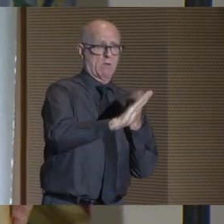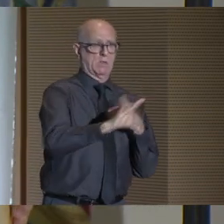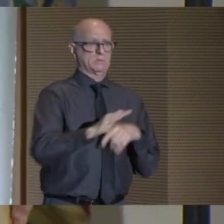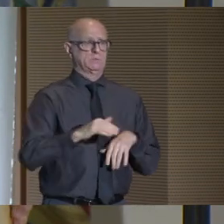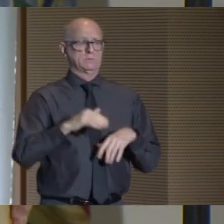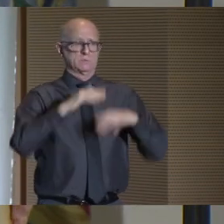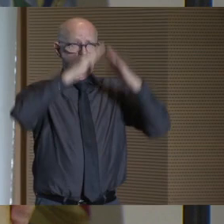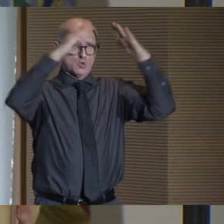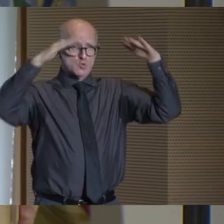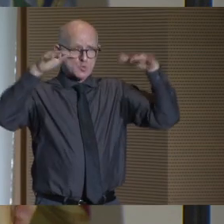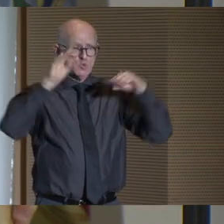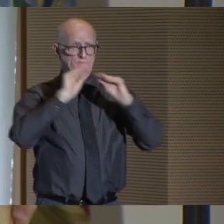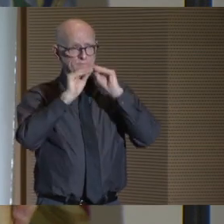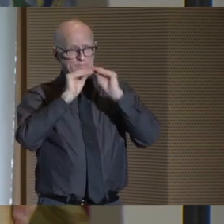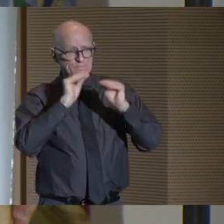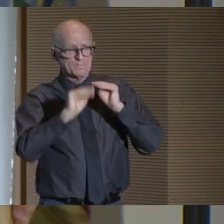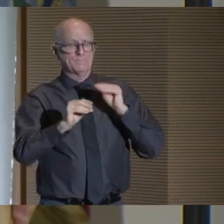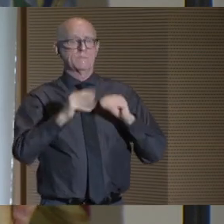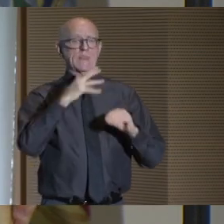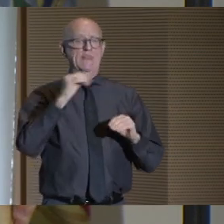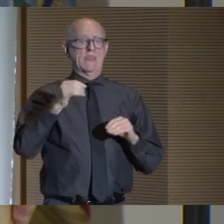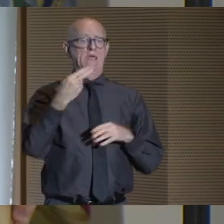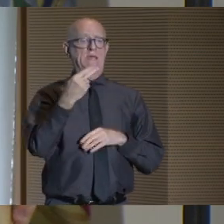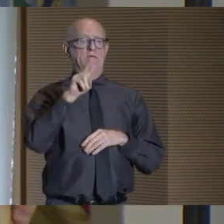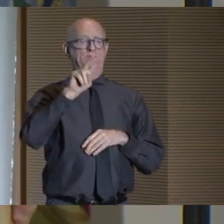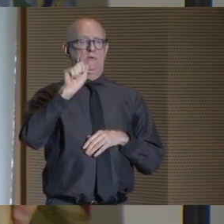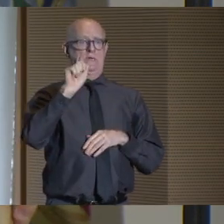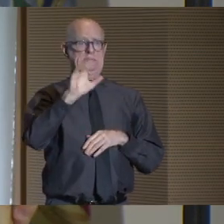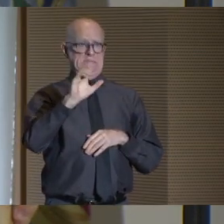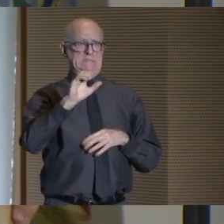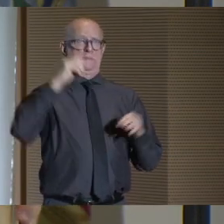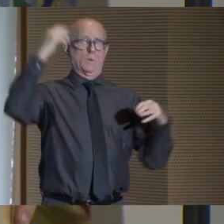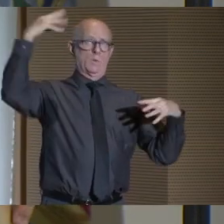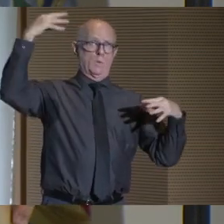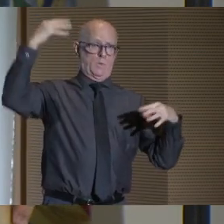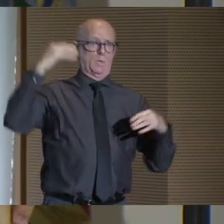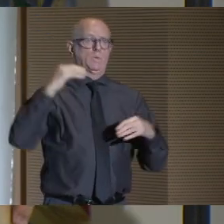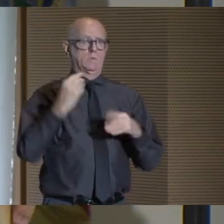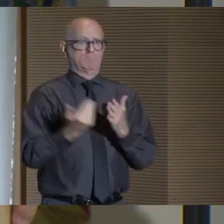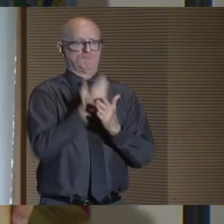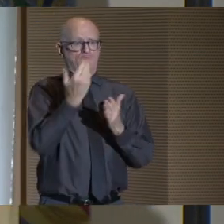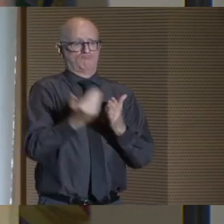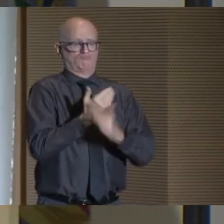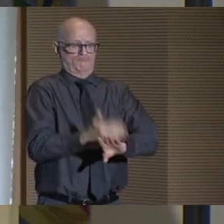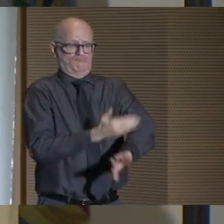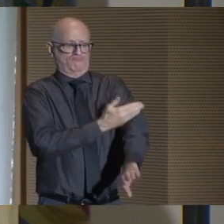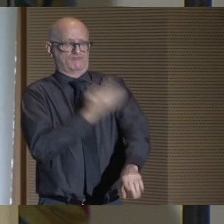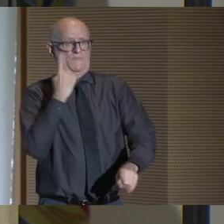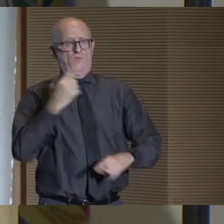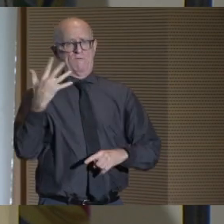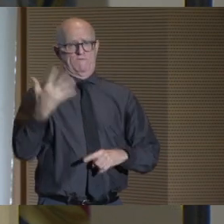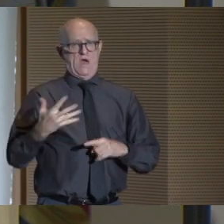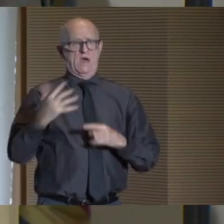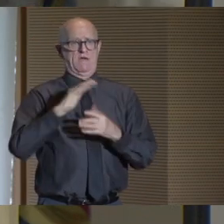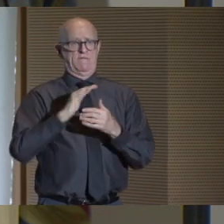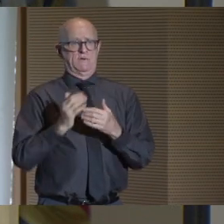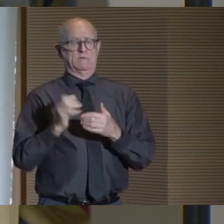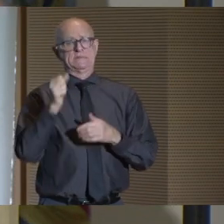at Lehman College to roof replacements and HVAC upgrades at five of our senior colleges.